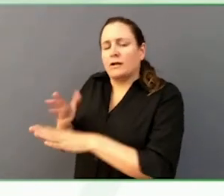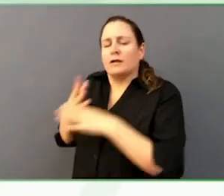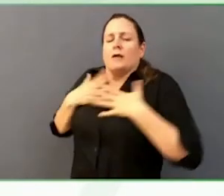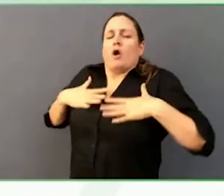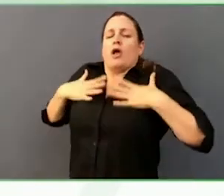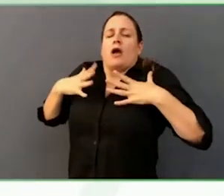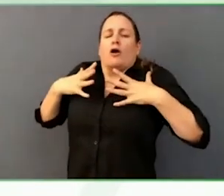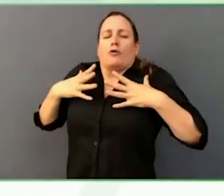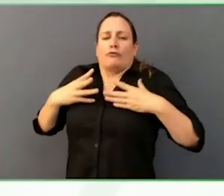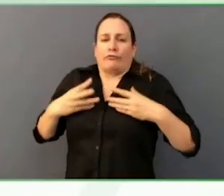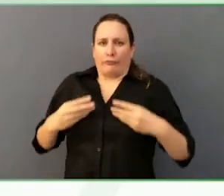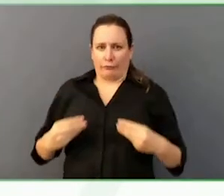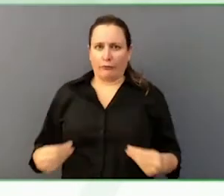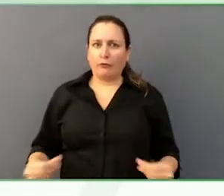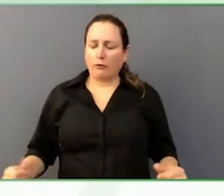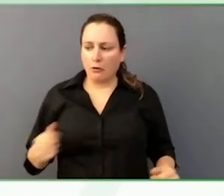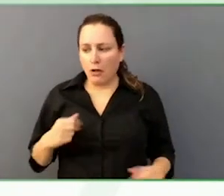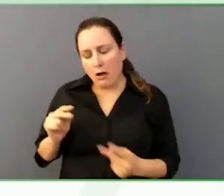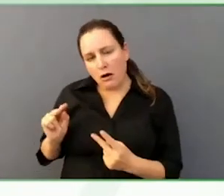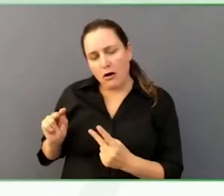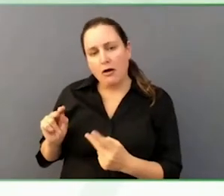leading an incredible life.